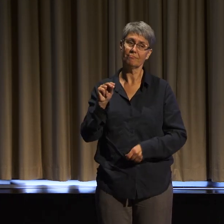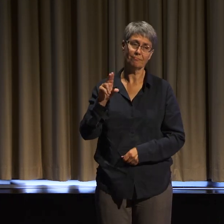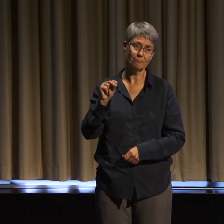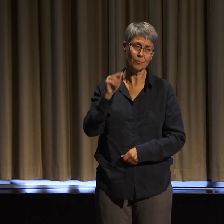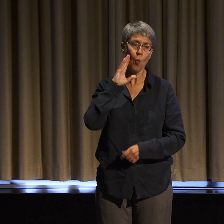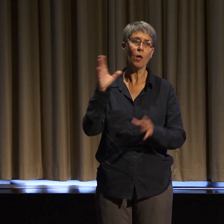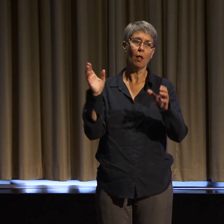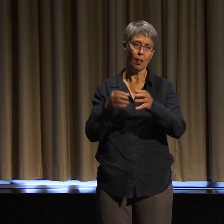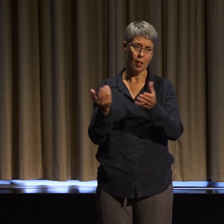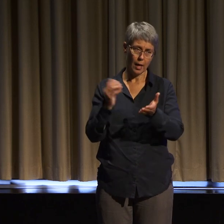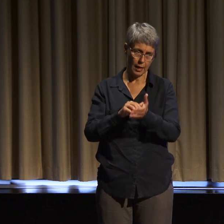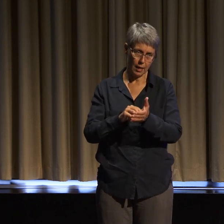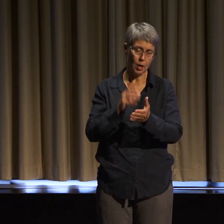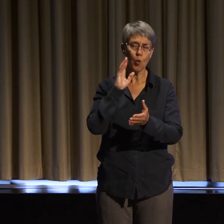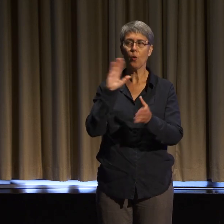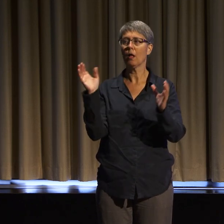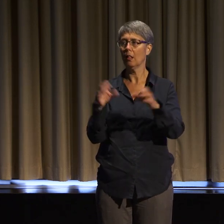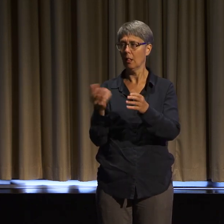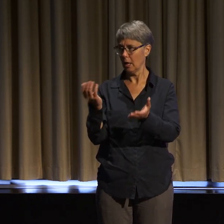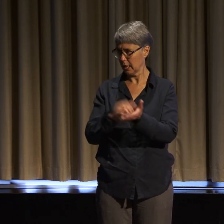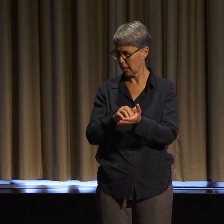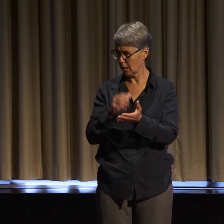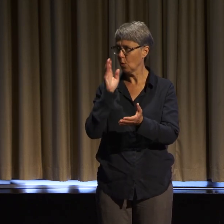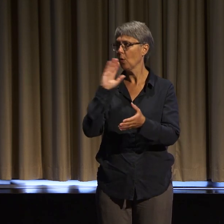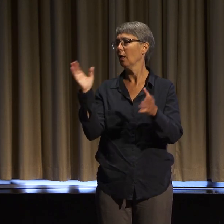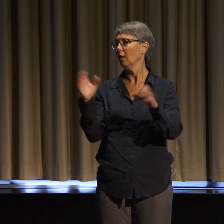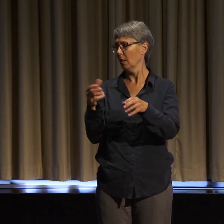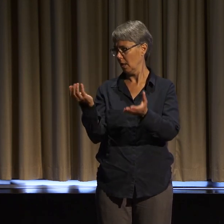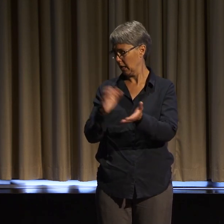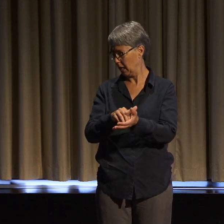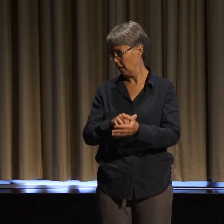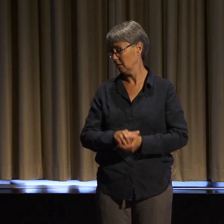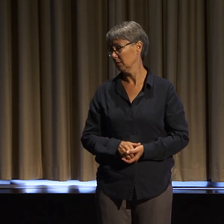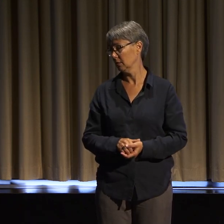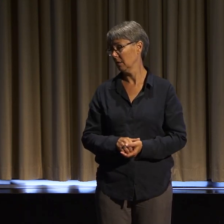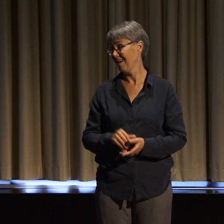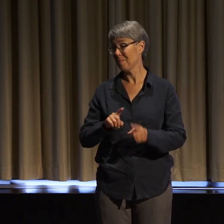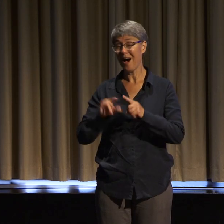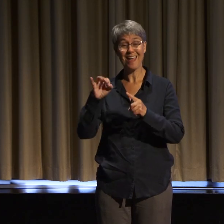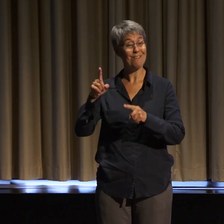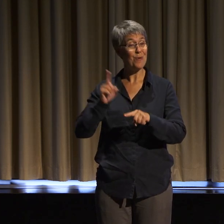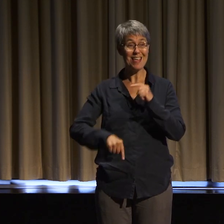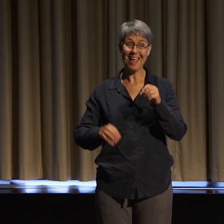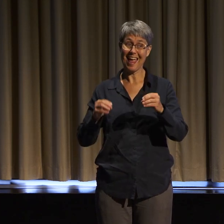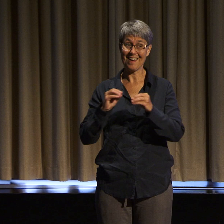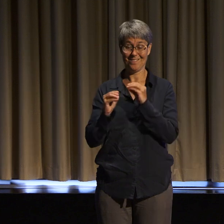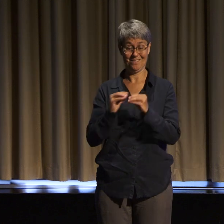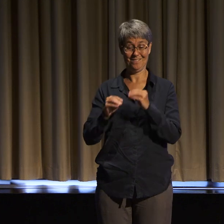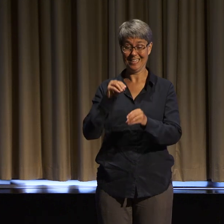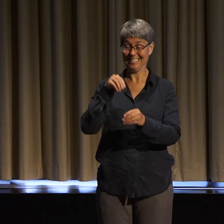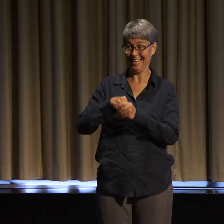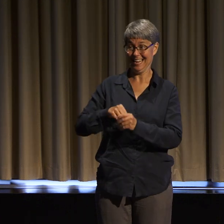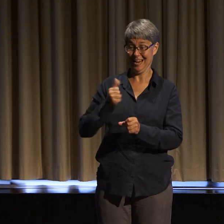And if we don't figure out a way to treat each other well and hold on to each other, then we don't have a chance.